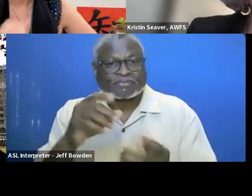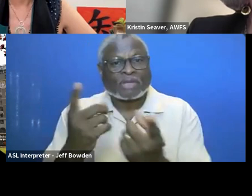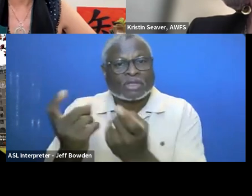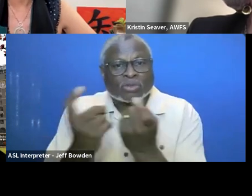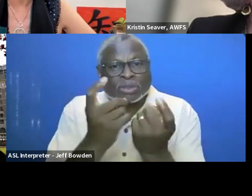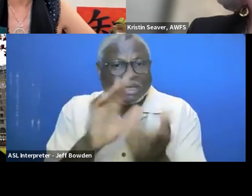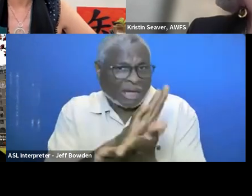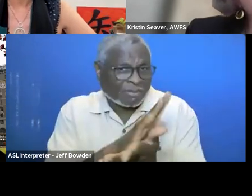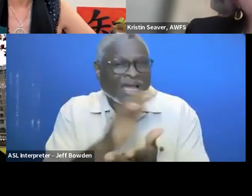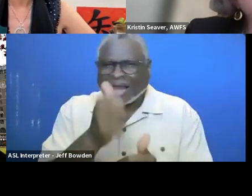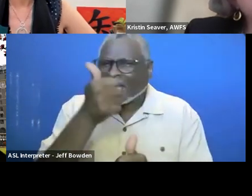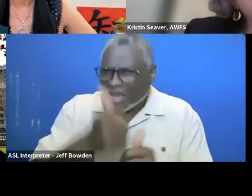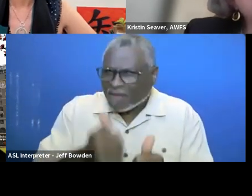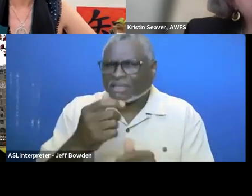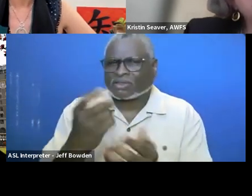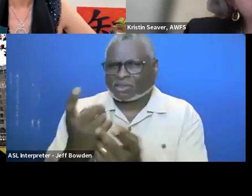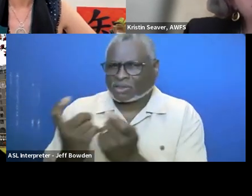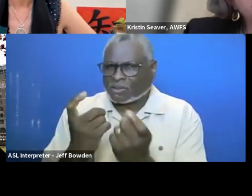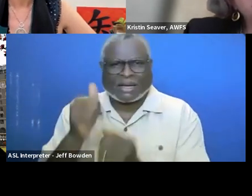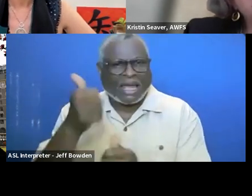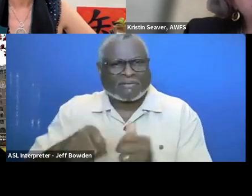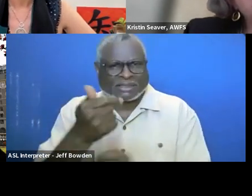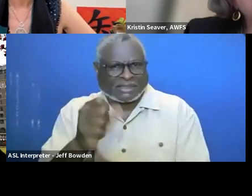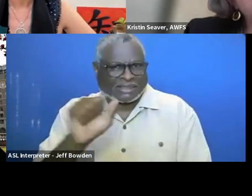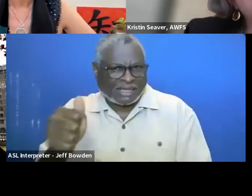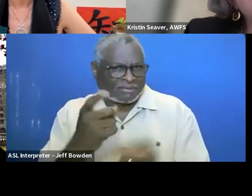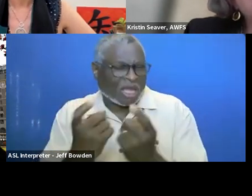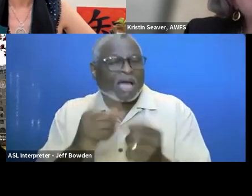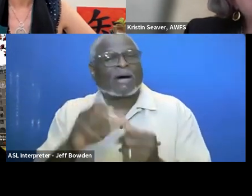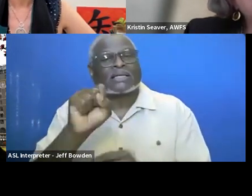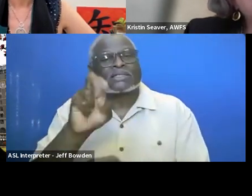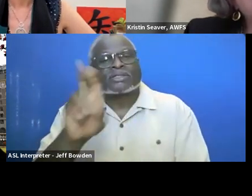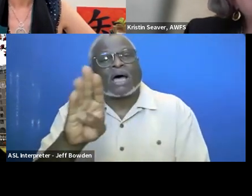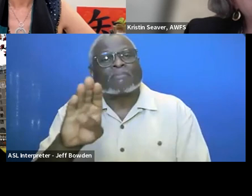Not every Federal solicitation or GSA solicitation, but a subset,